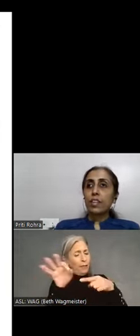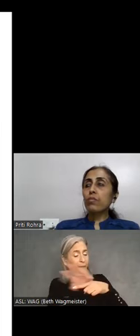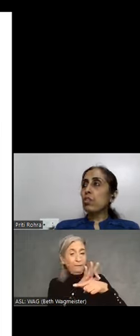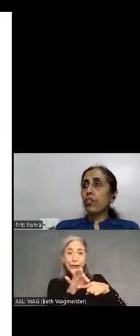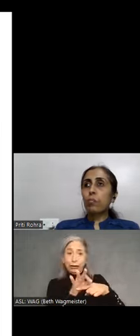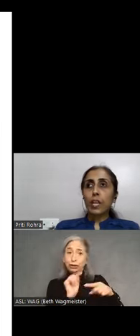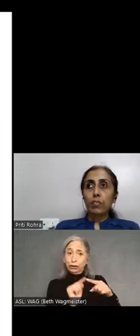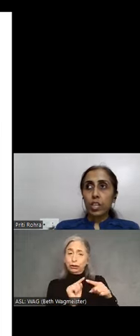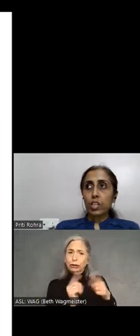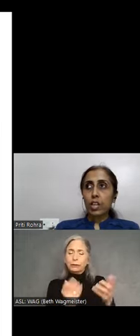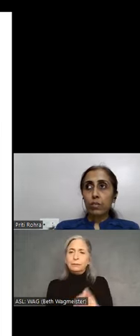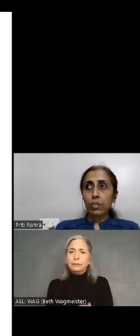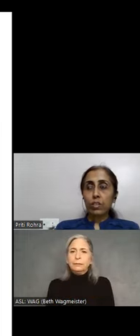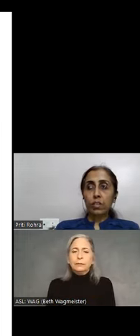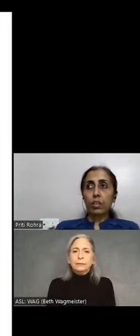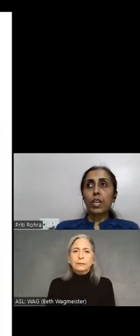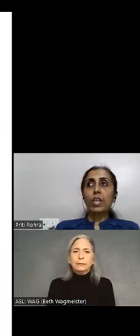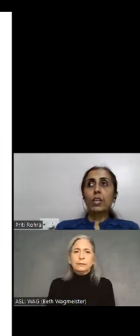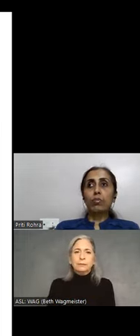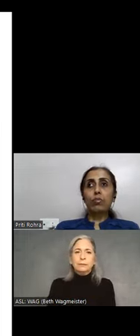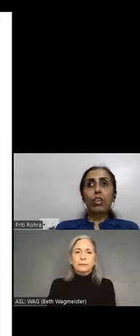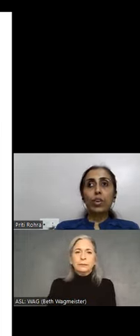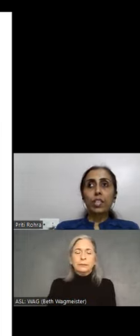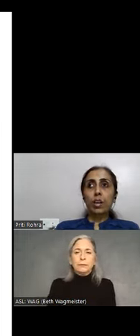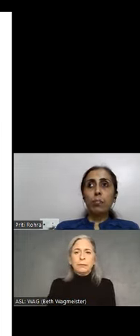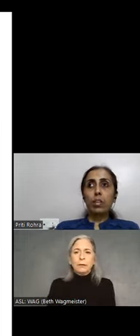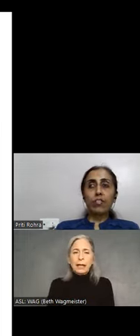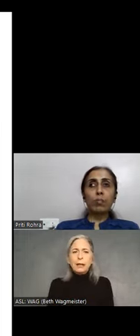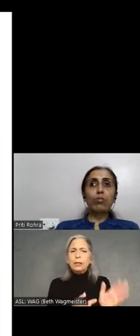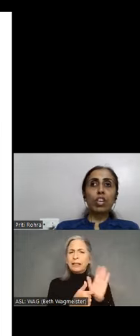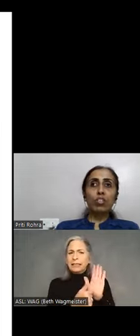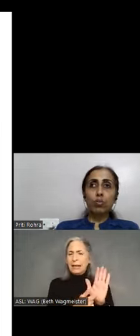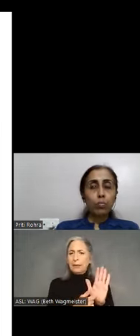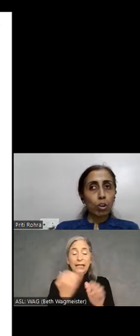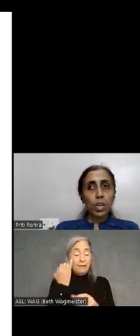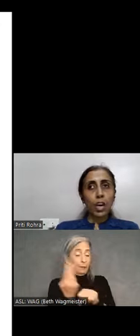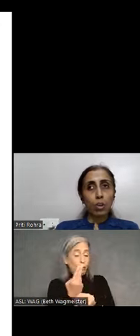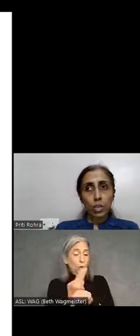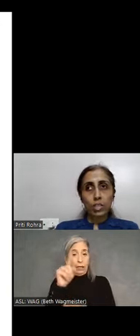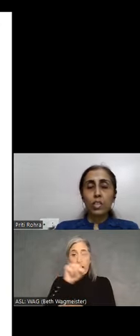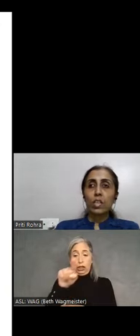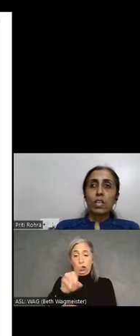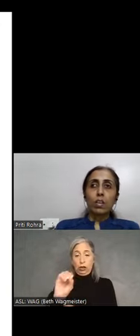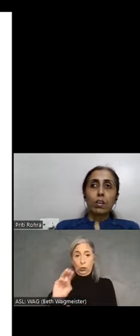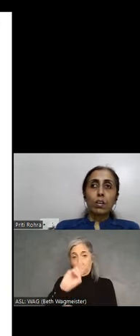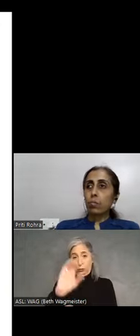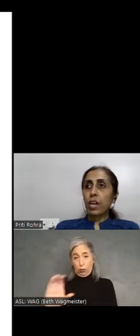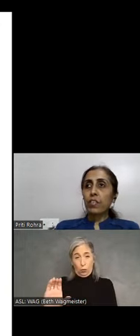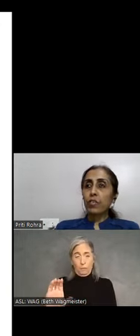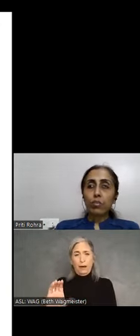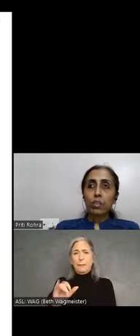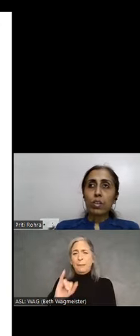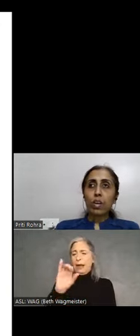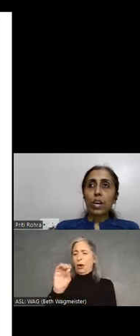you different magnification levels. To give you an example, if I am using Zoom on my iPhone I can